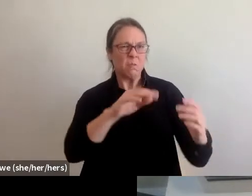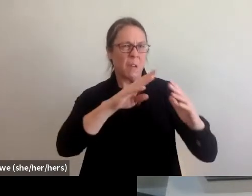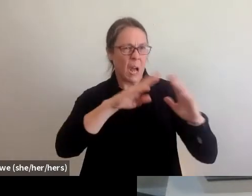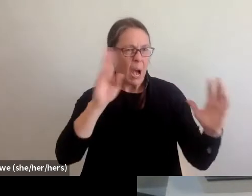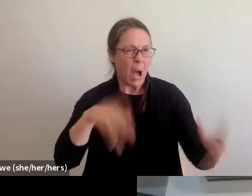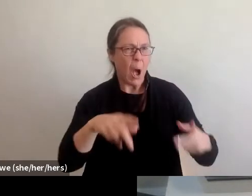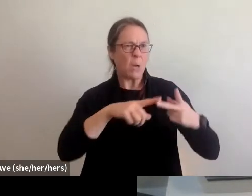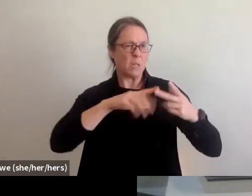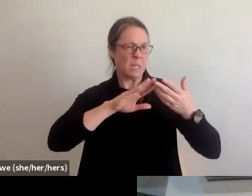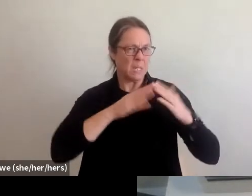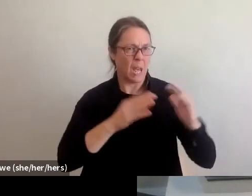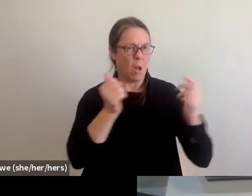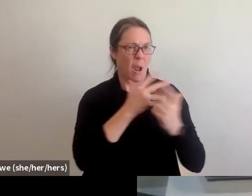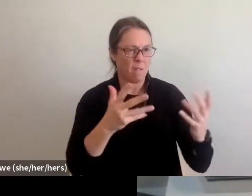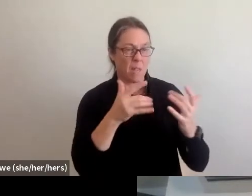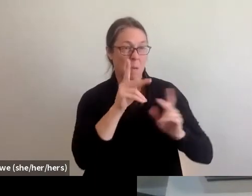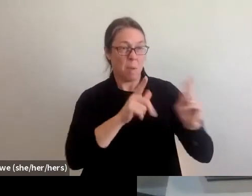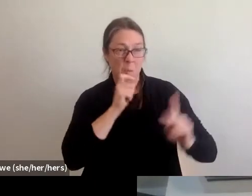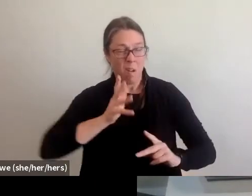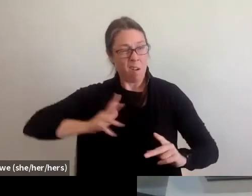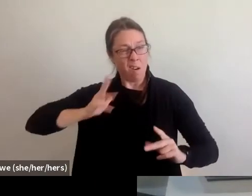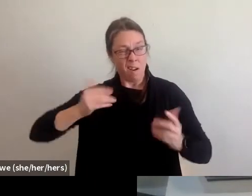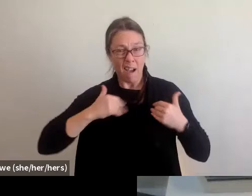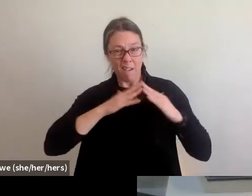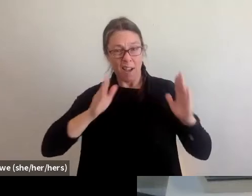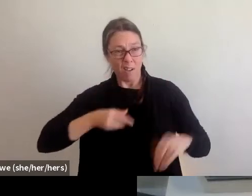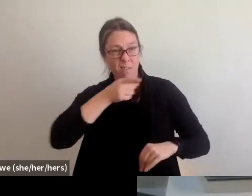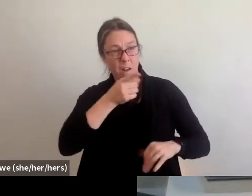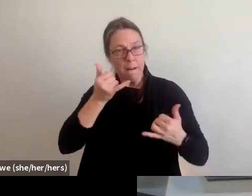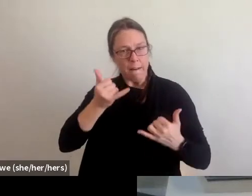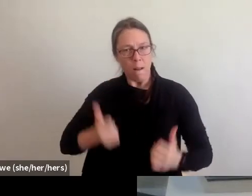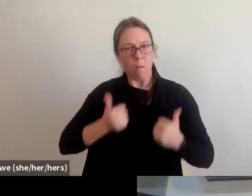So that's basically what what disaster housing aims for.